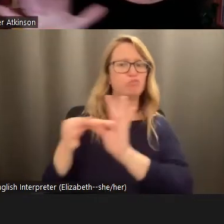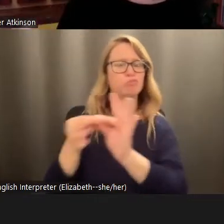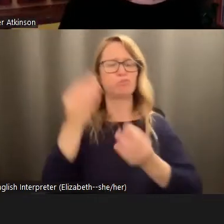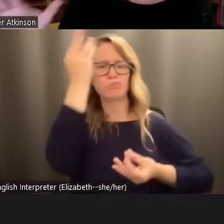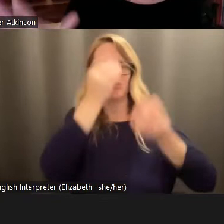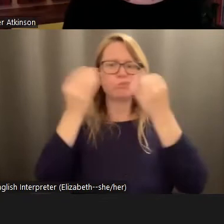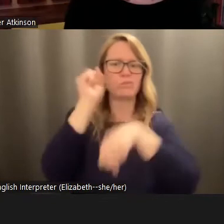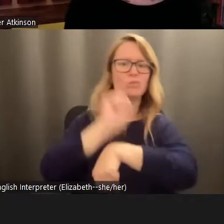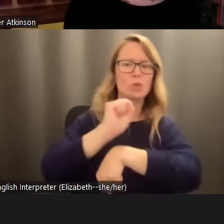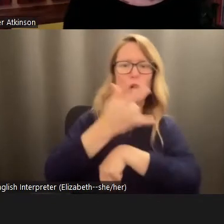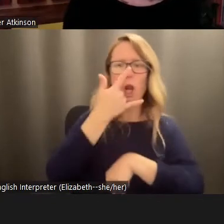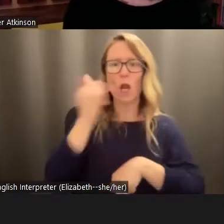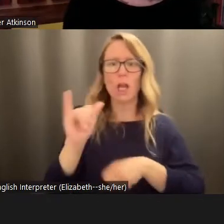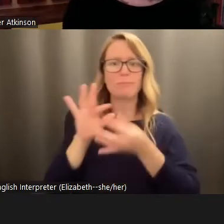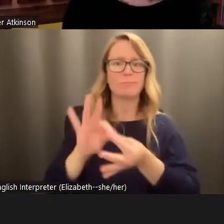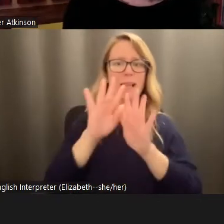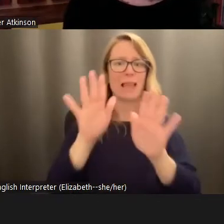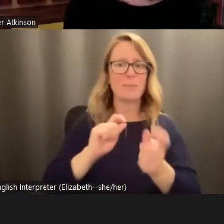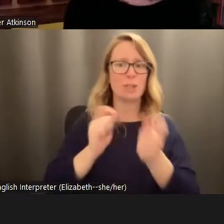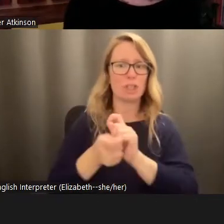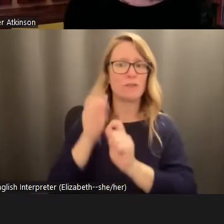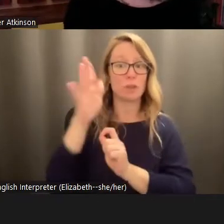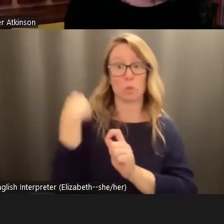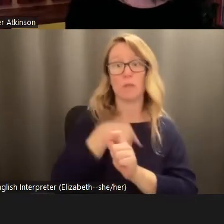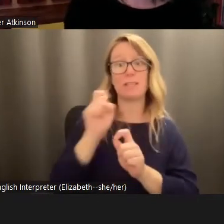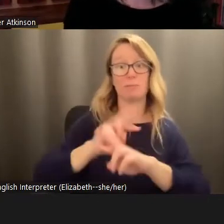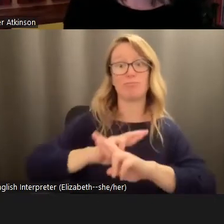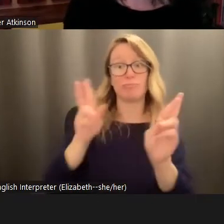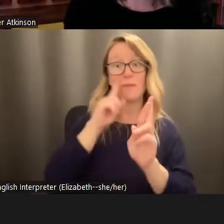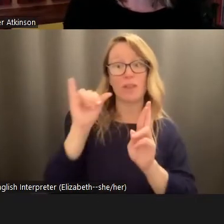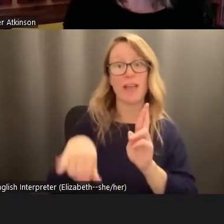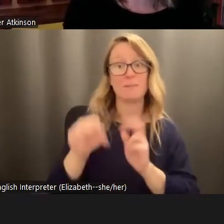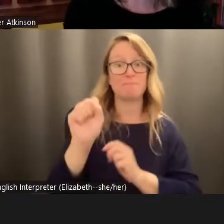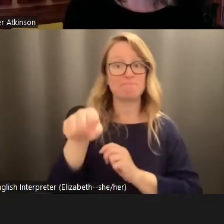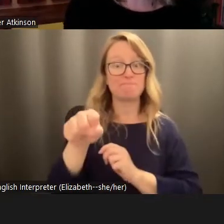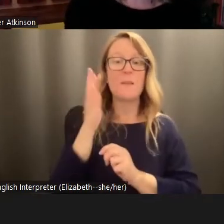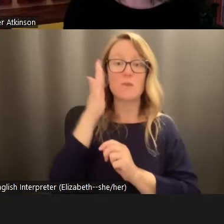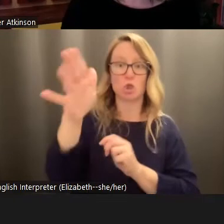going to look like in a climate change future and be prepared for that. And that that future is now as you're also